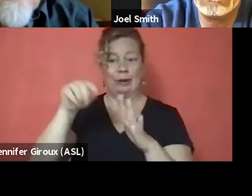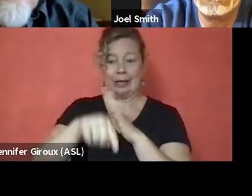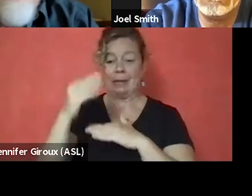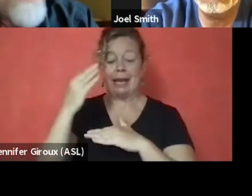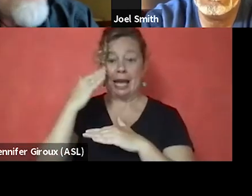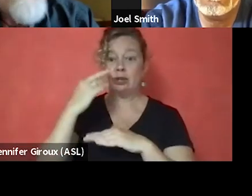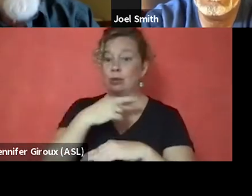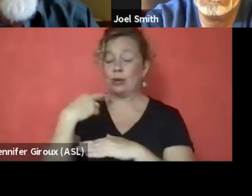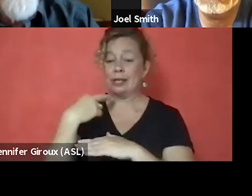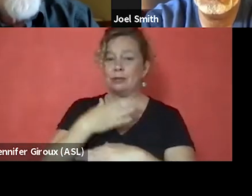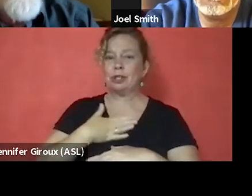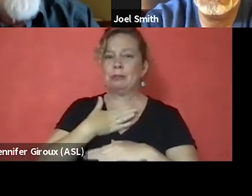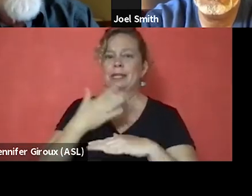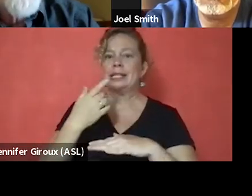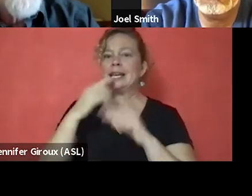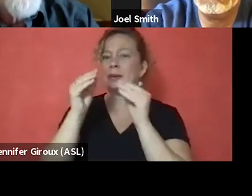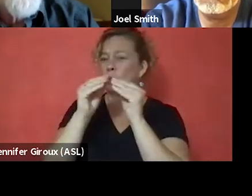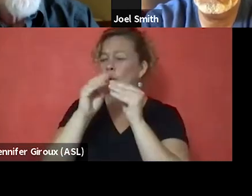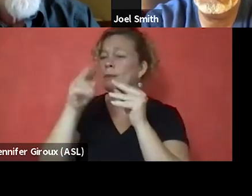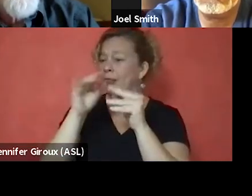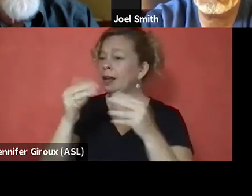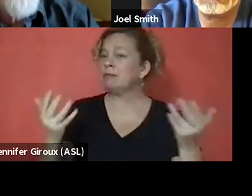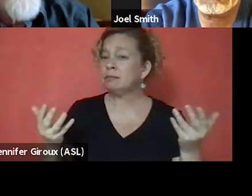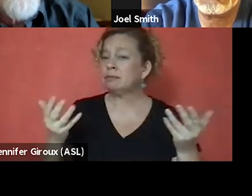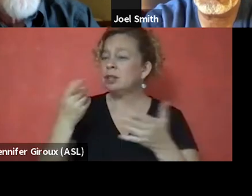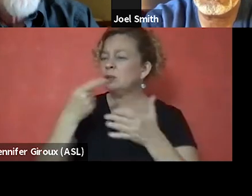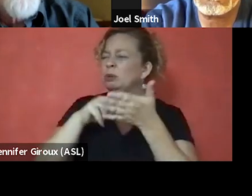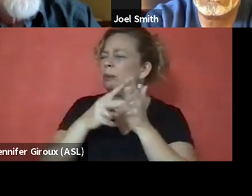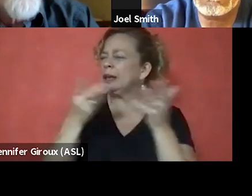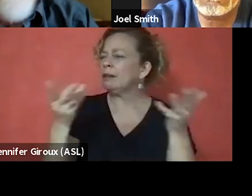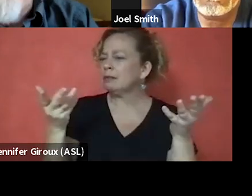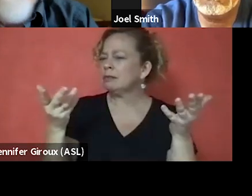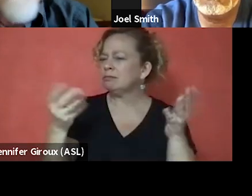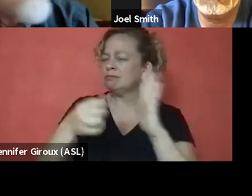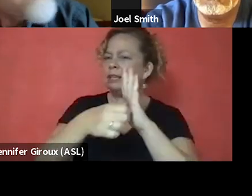Would you please say more about that and what you meant by emphasizing stigma?